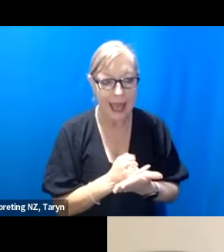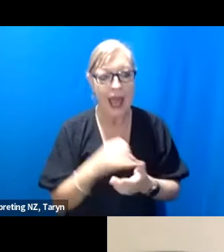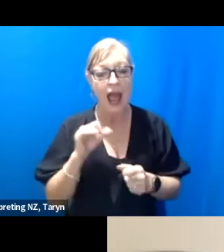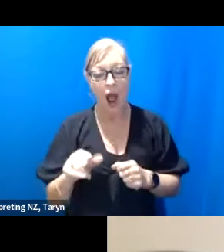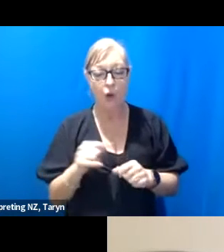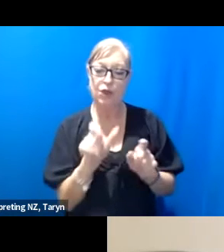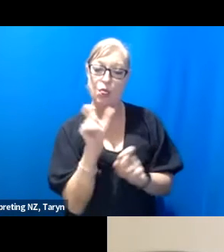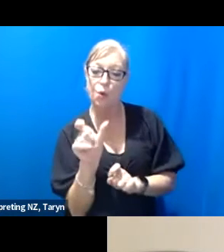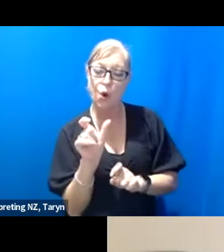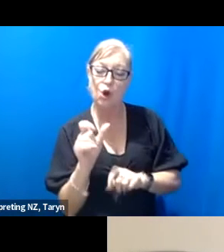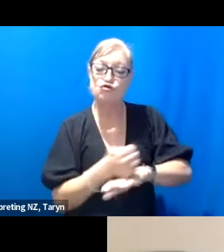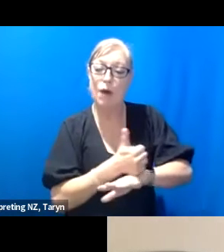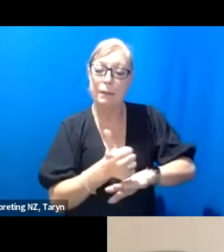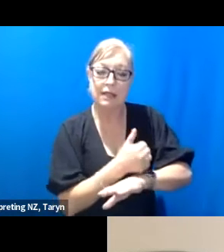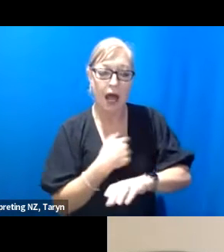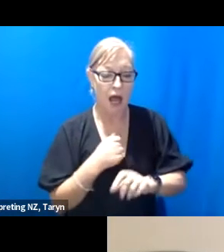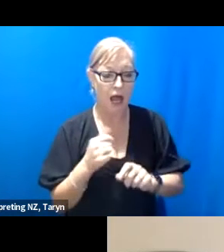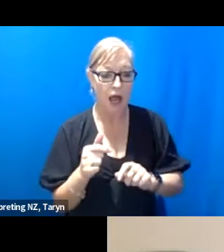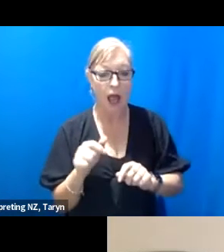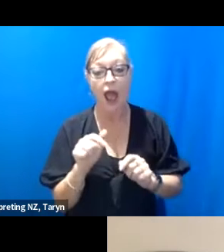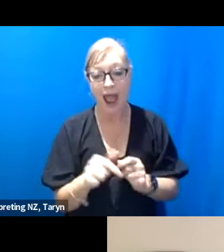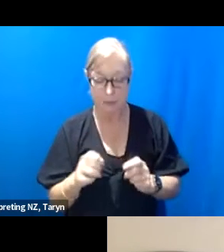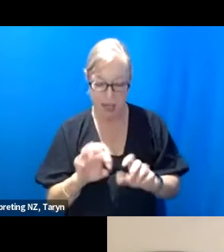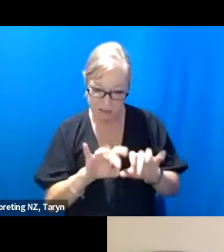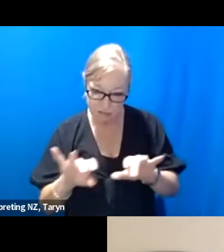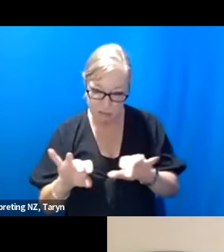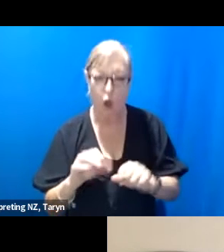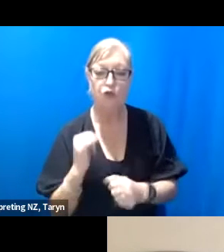and I made a typo and I wrote the word “dreamaturg” and we've realised that